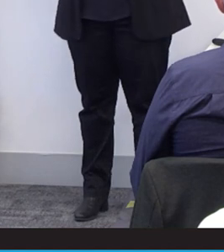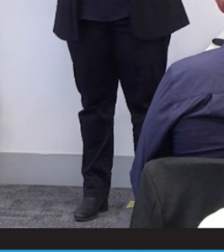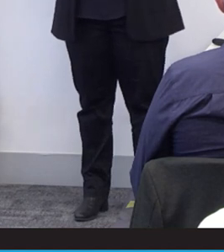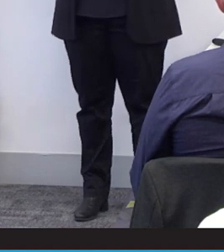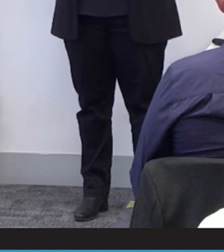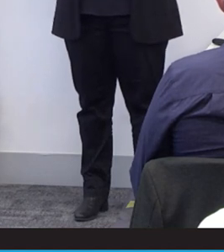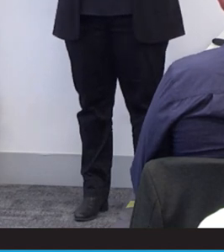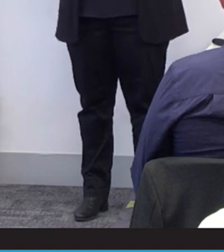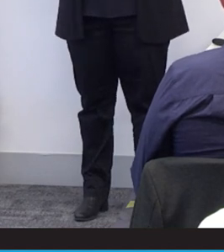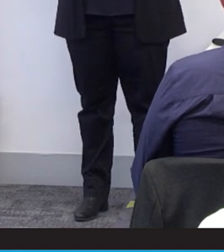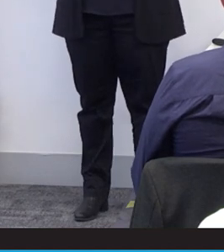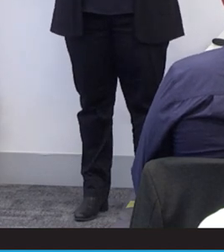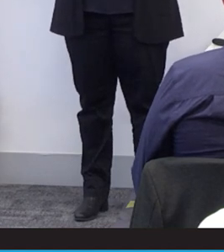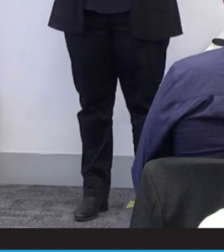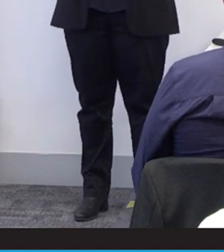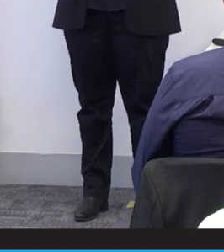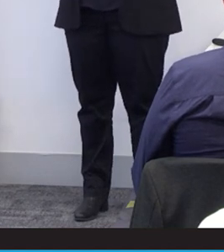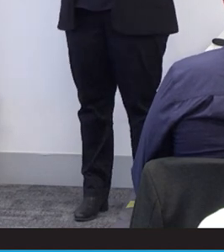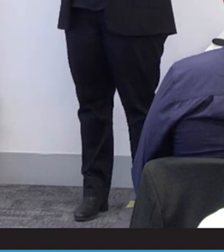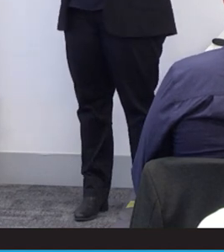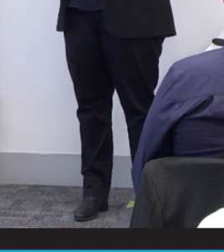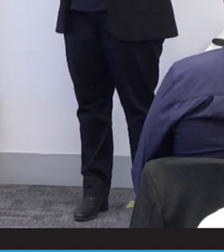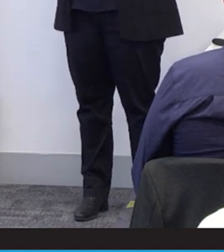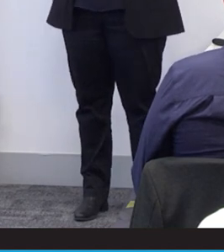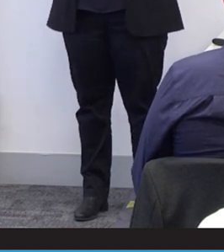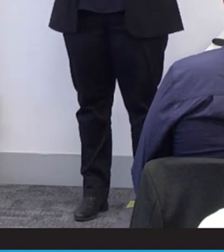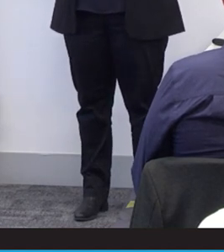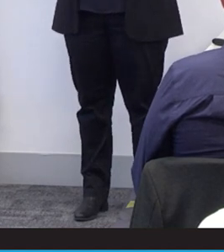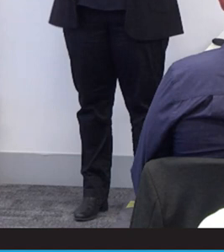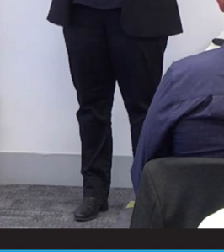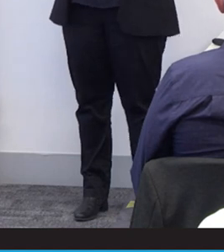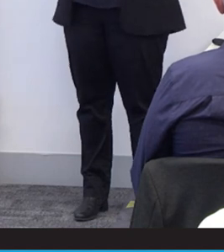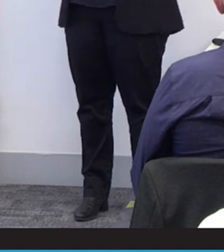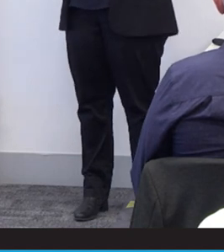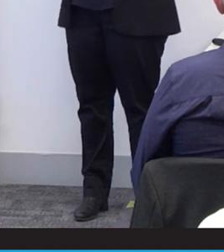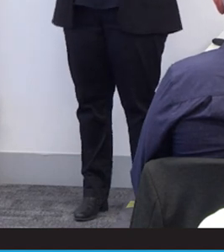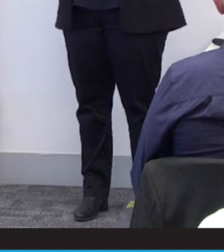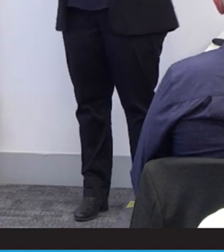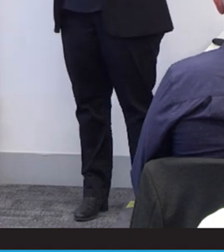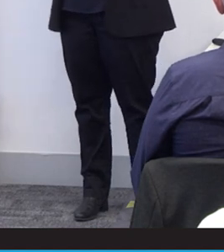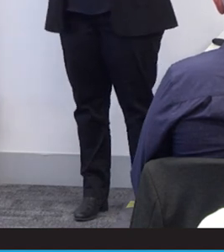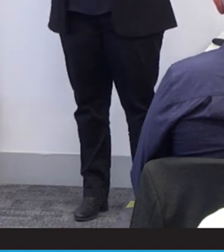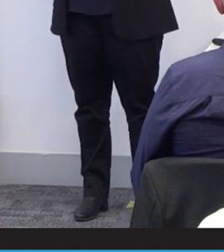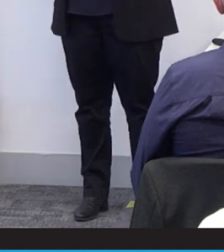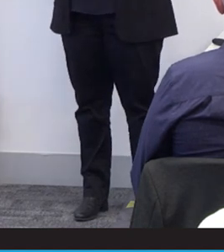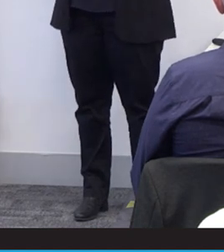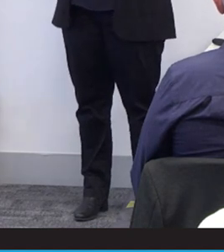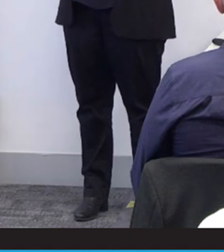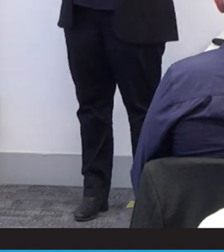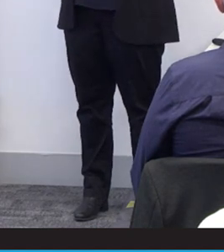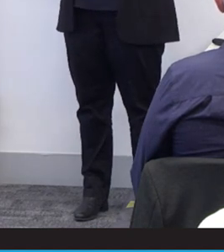Because I shredded that devaluation I had to face my whole life, simply because I look different.